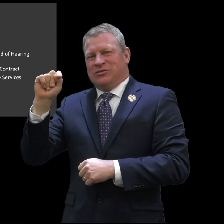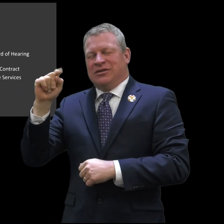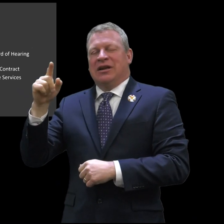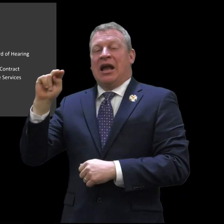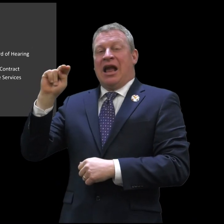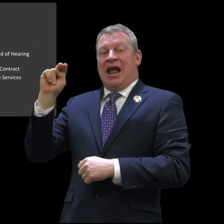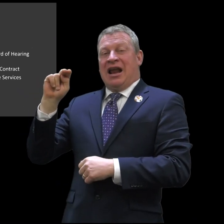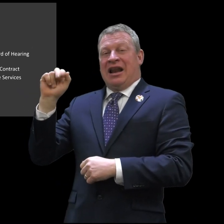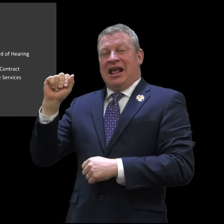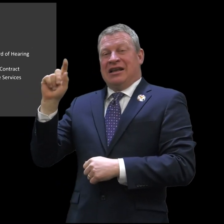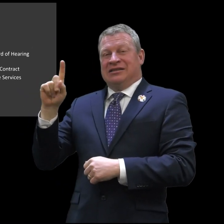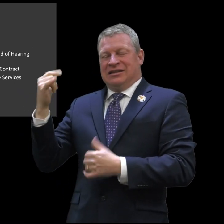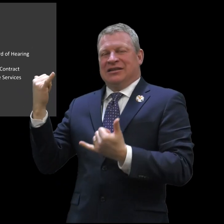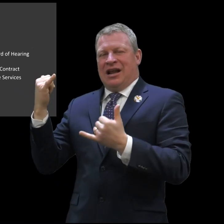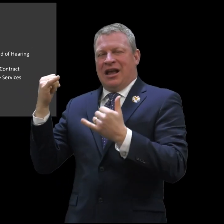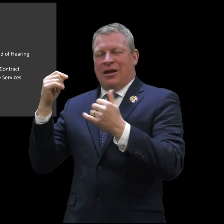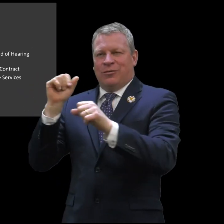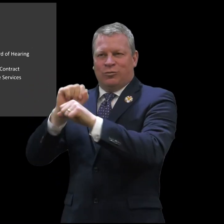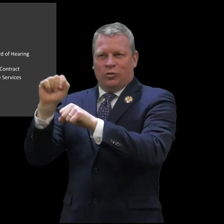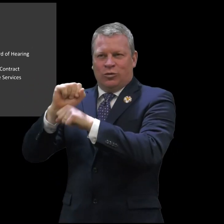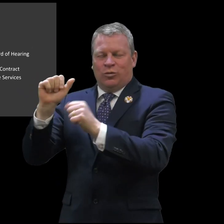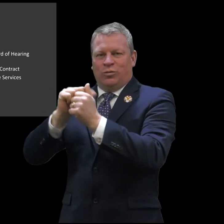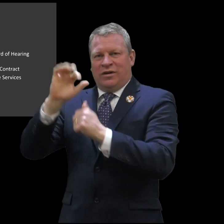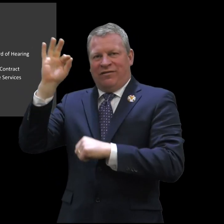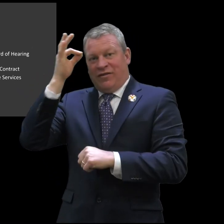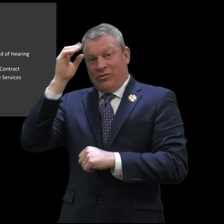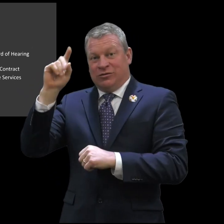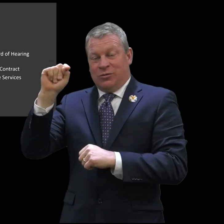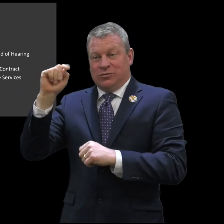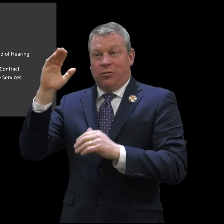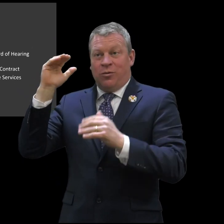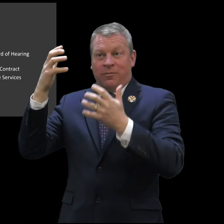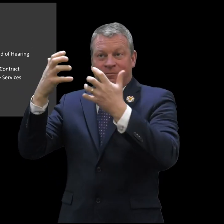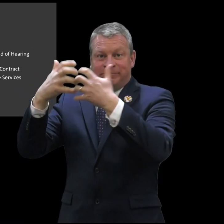Once state lines are crossed drivers must comply with federal d-o-t